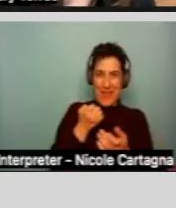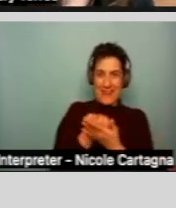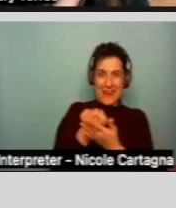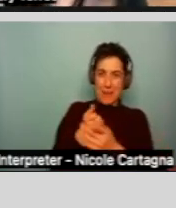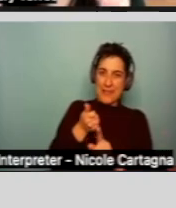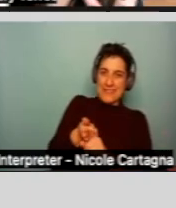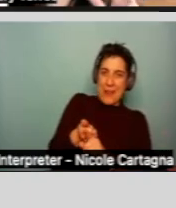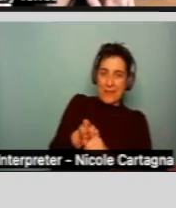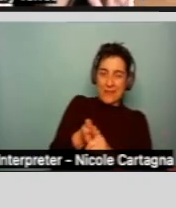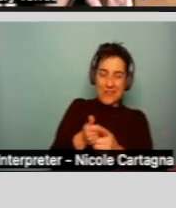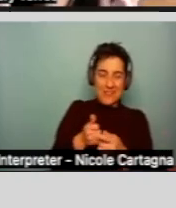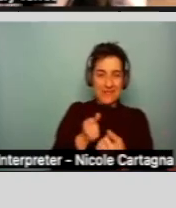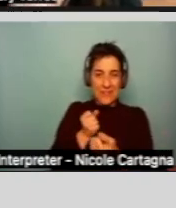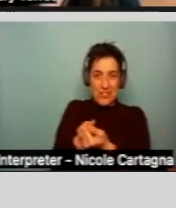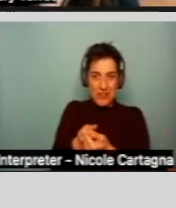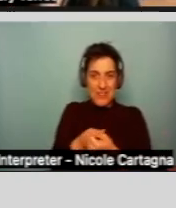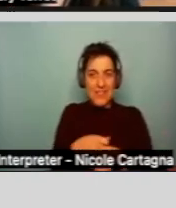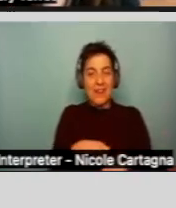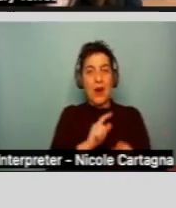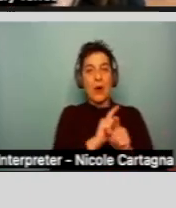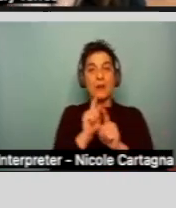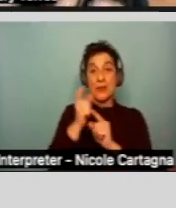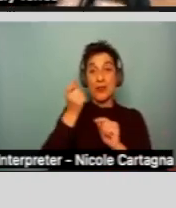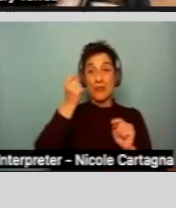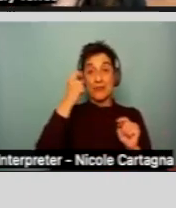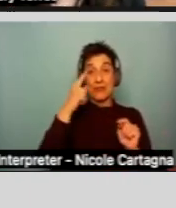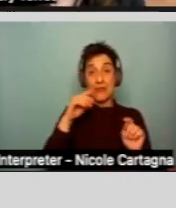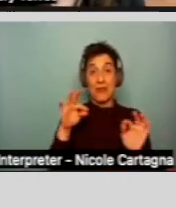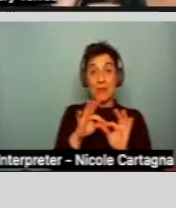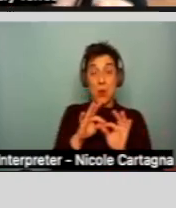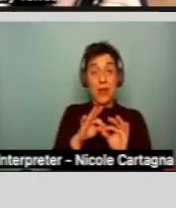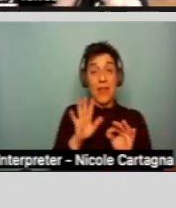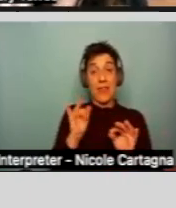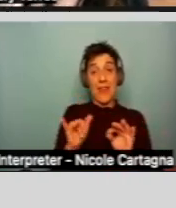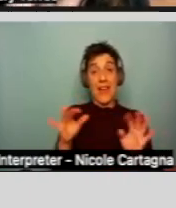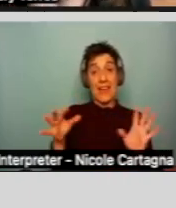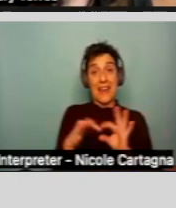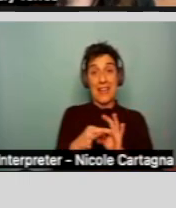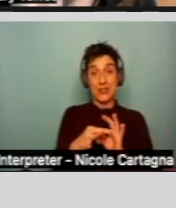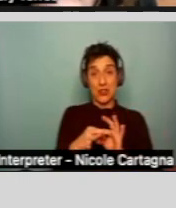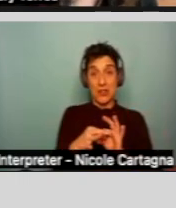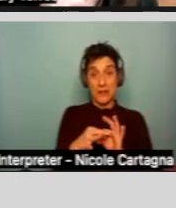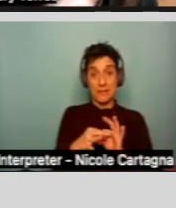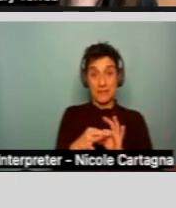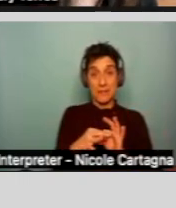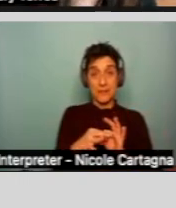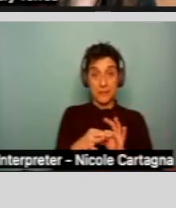And keep... also what's really important, is that connection, 'yes, I have a limitation